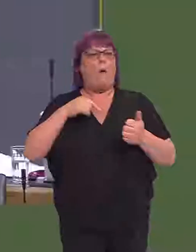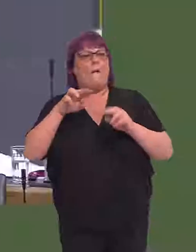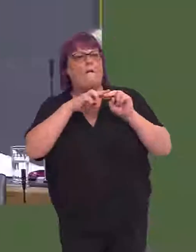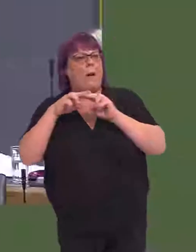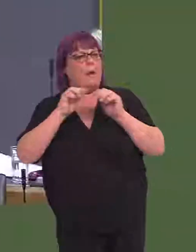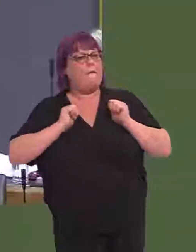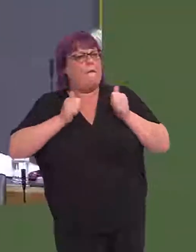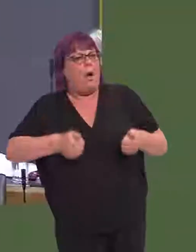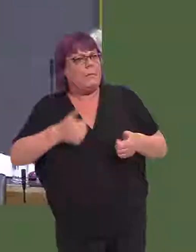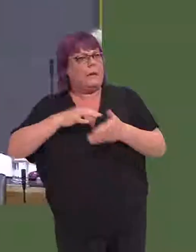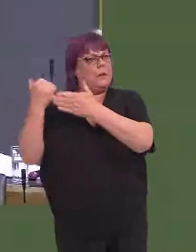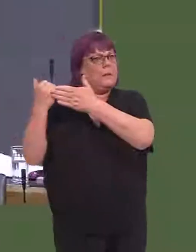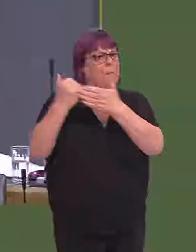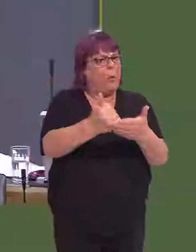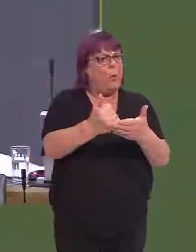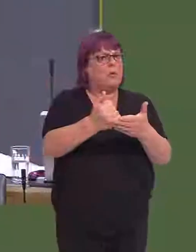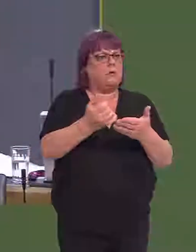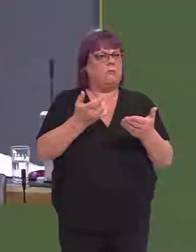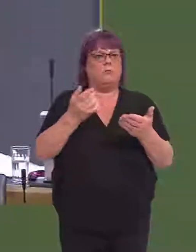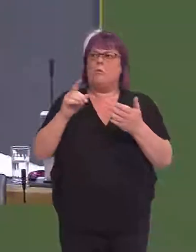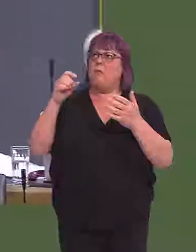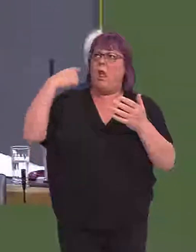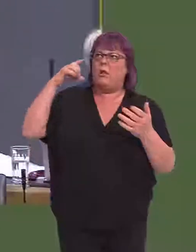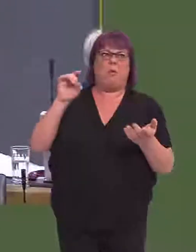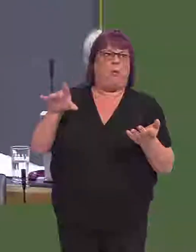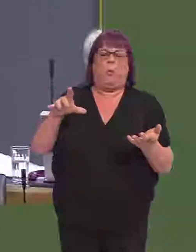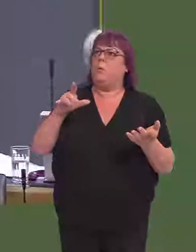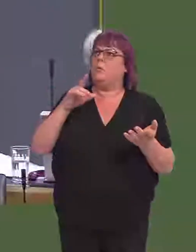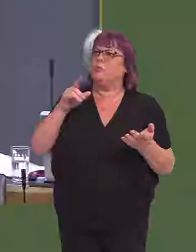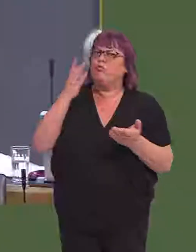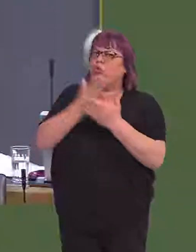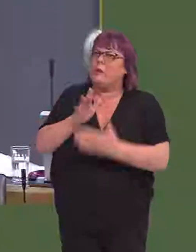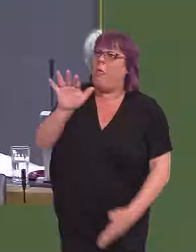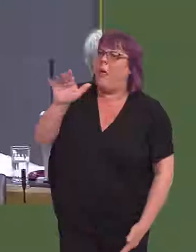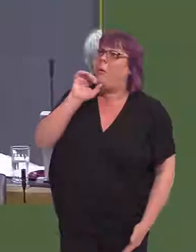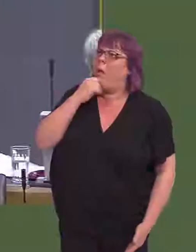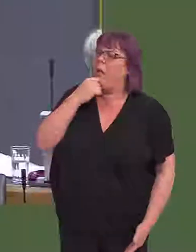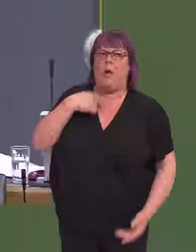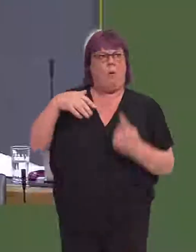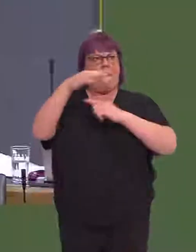When our family farms need the support to sustain their business, do you trust Westminster to be there?